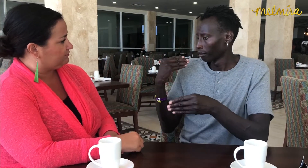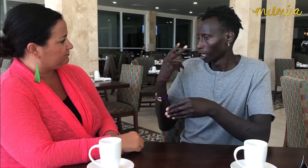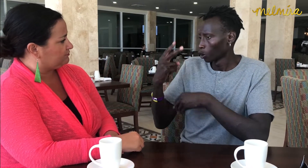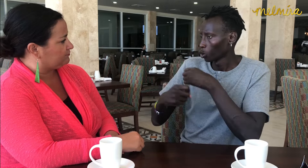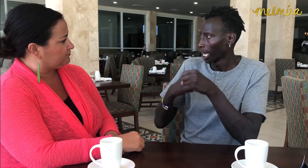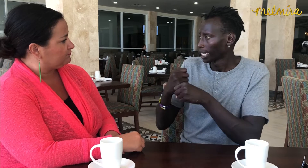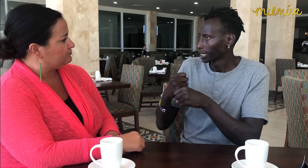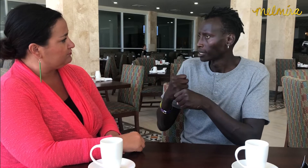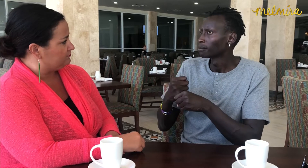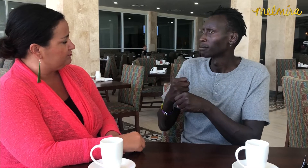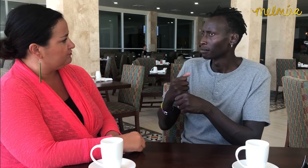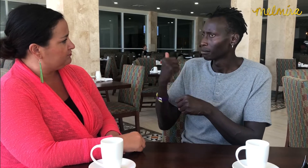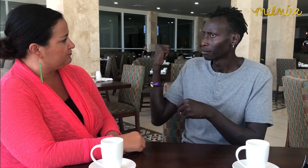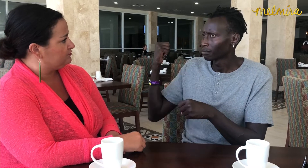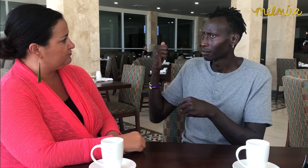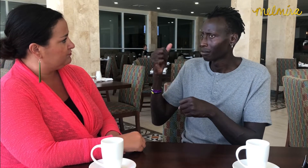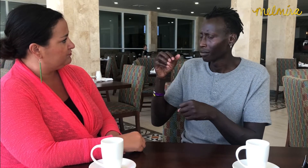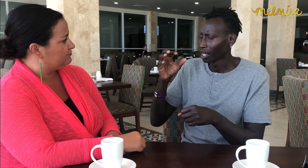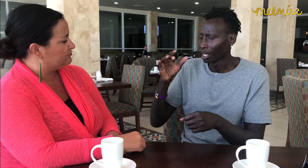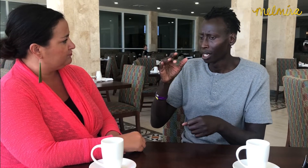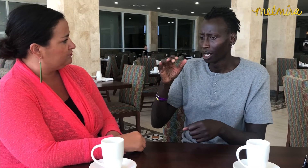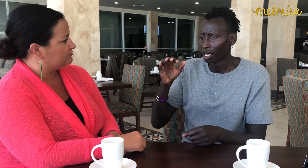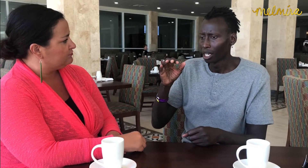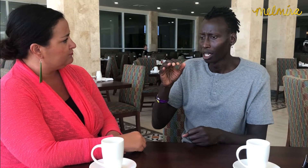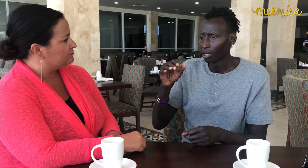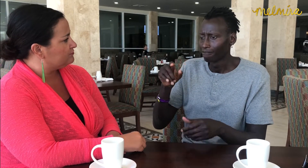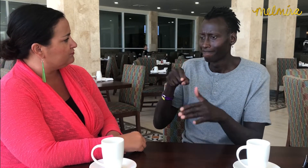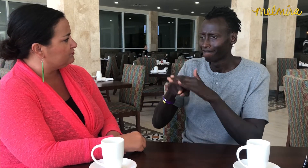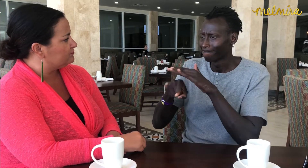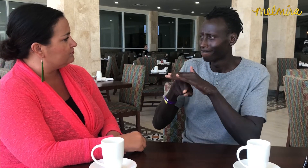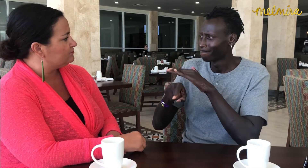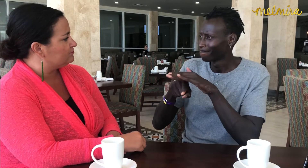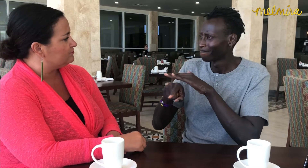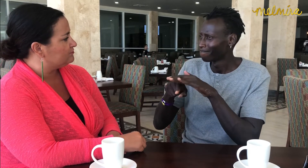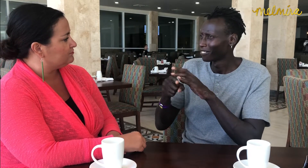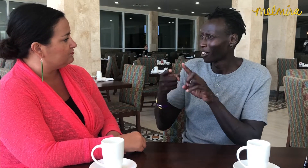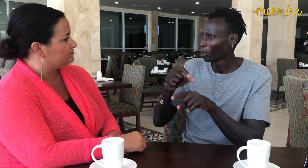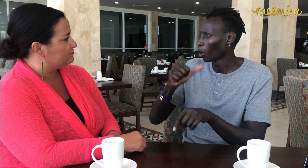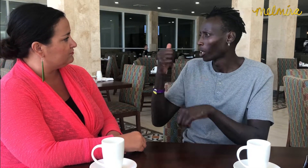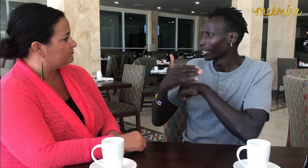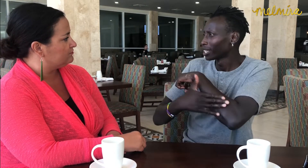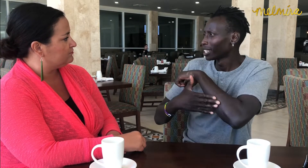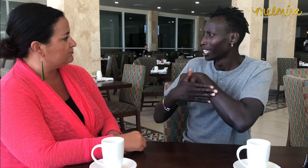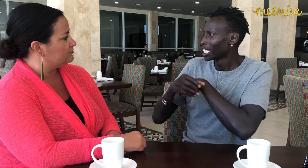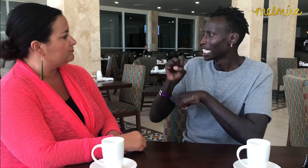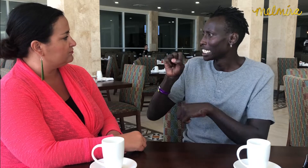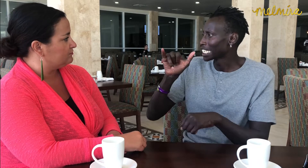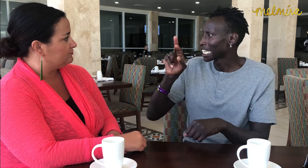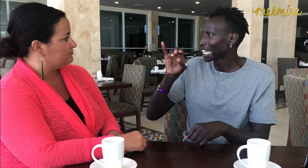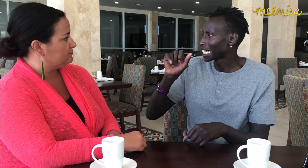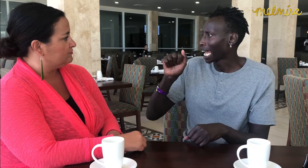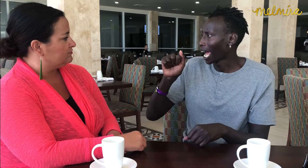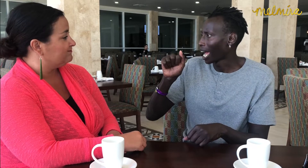Two years ago, immigrants from another country like Syria